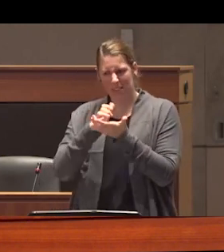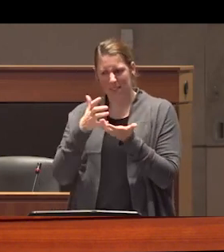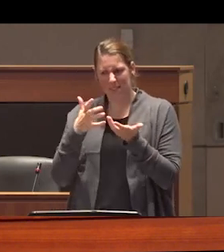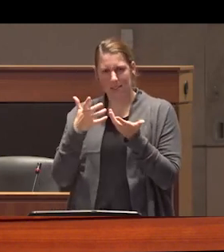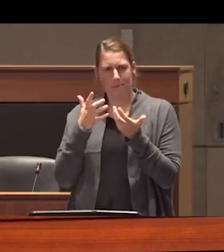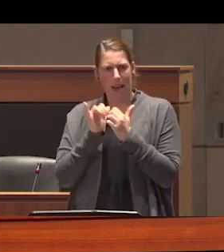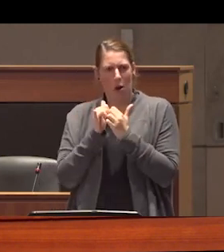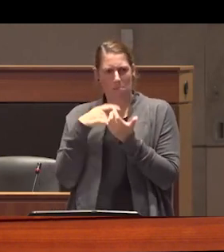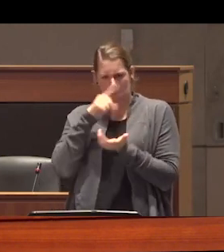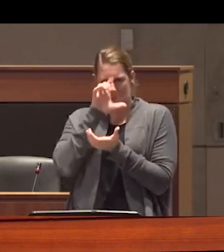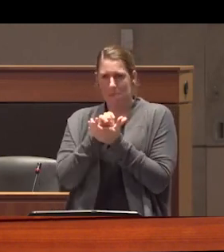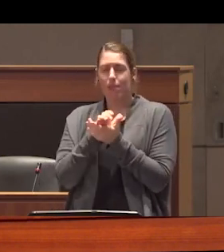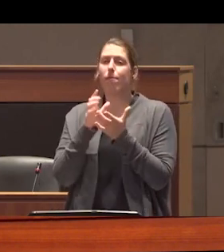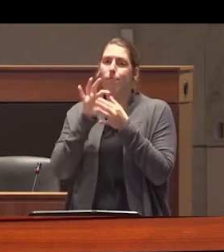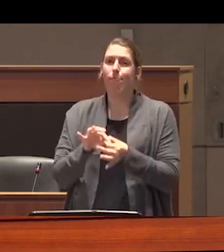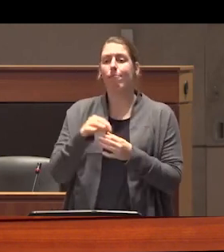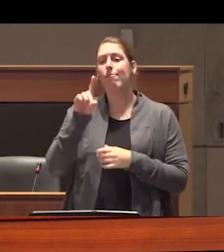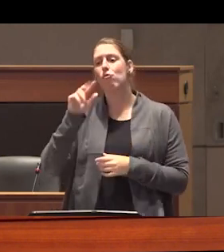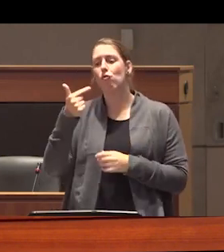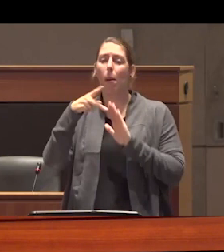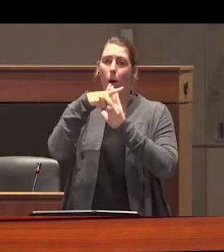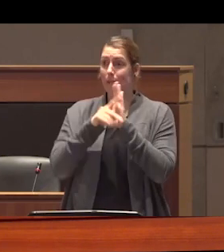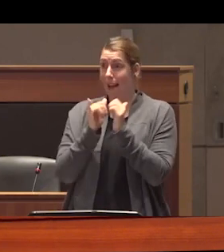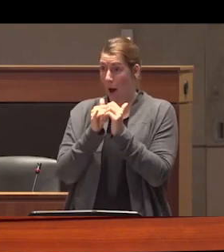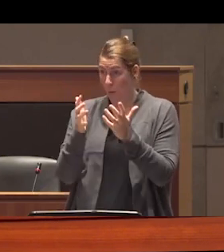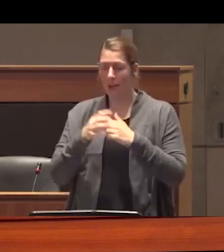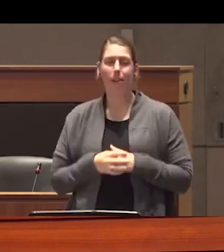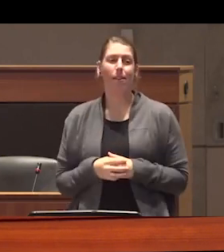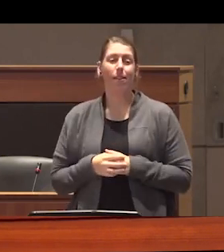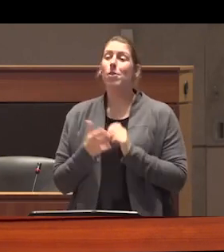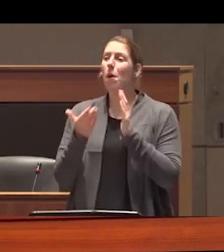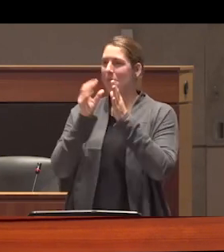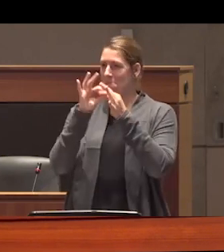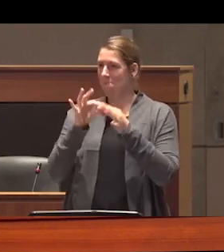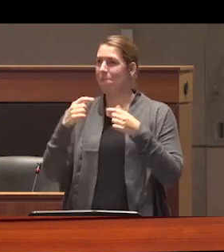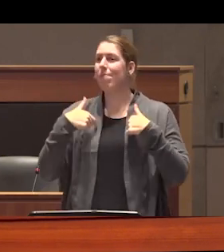authorizes me to speak about drug policy as has been mentioned I am the systems change coordinator